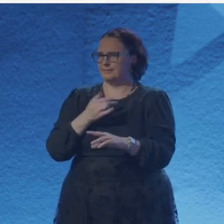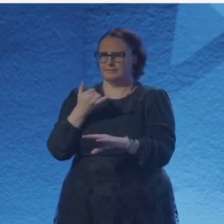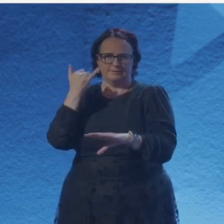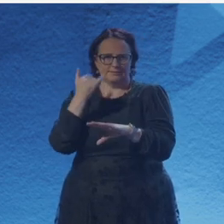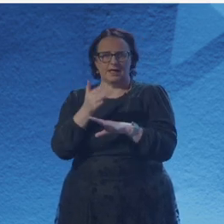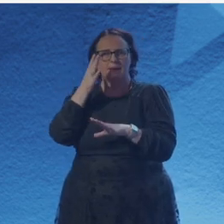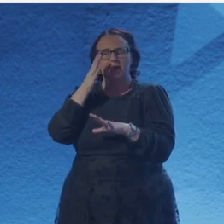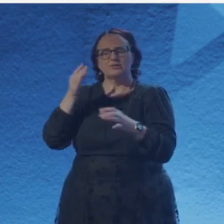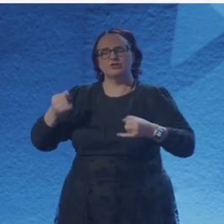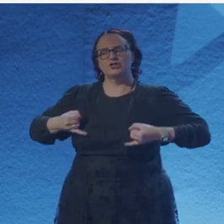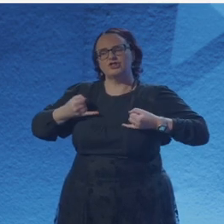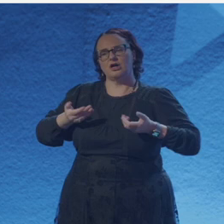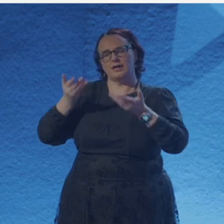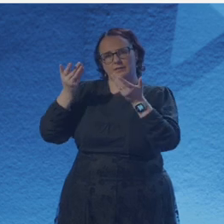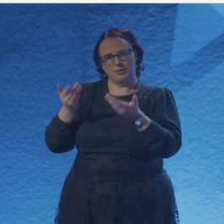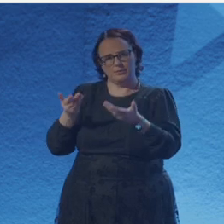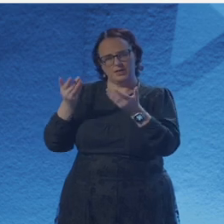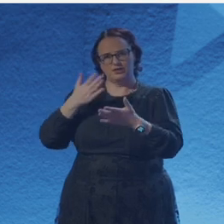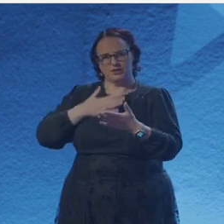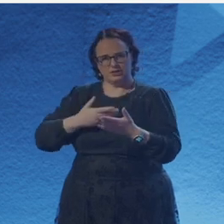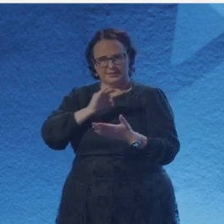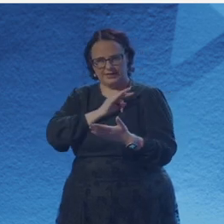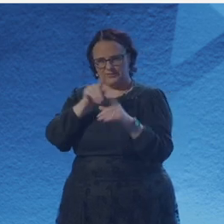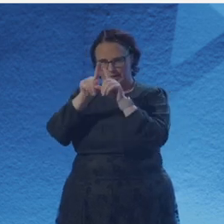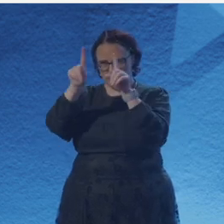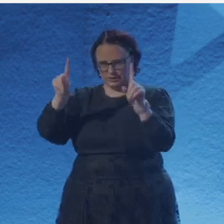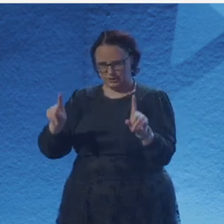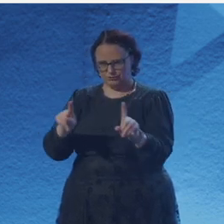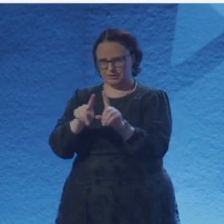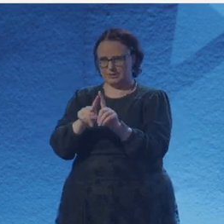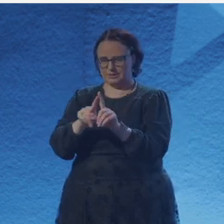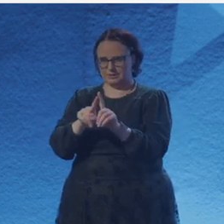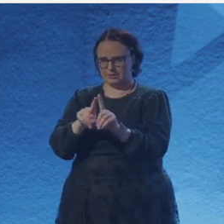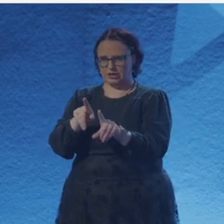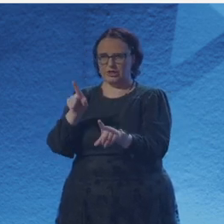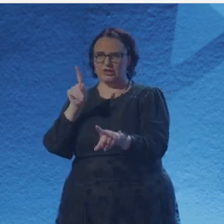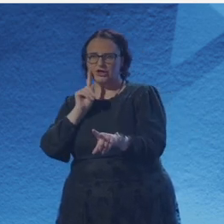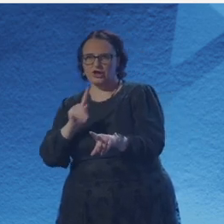When the sample prep is successful and her eyes light up, everything aligns just right.